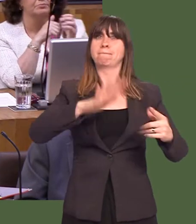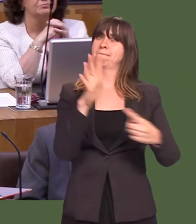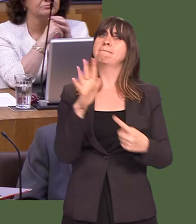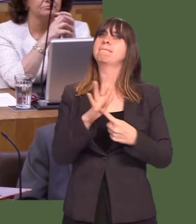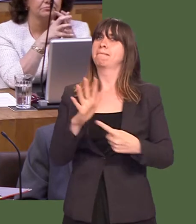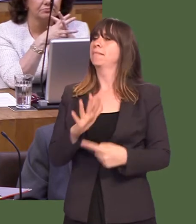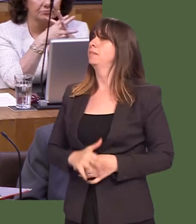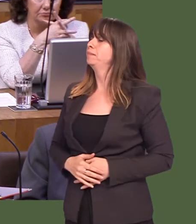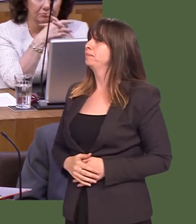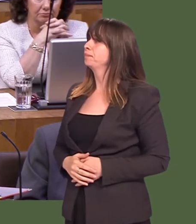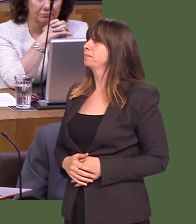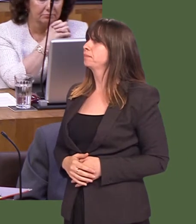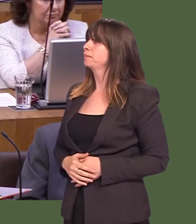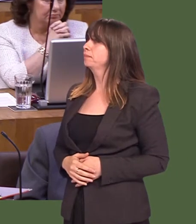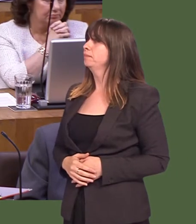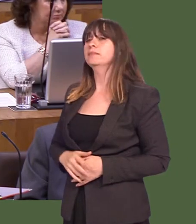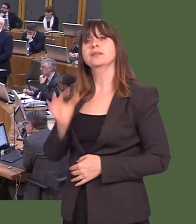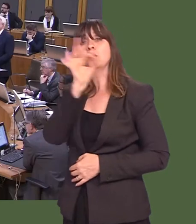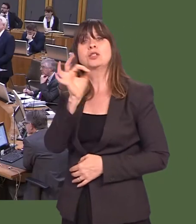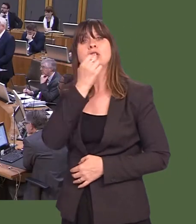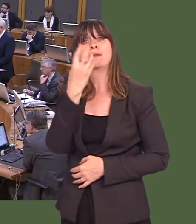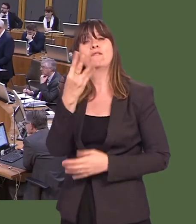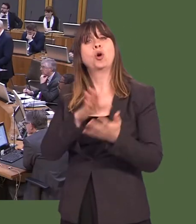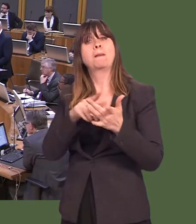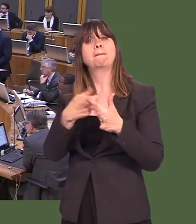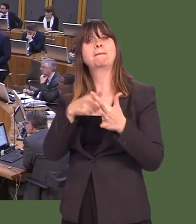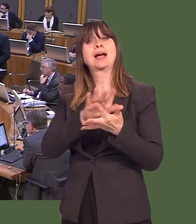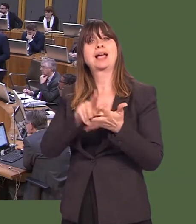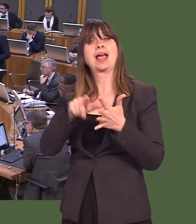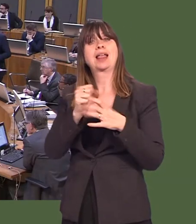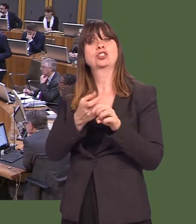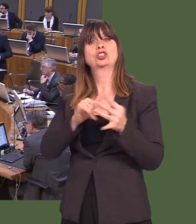that will become important to us. Mike Hedges: 4.